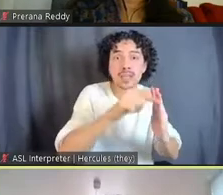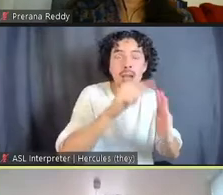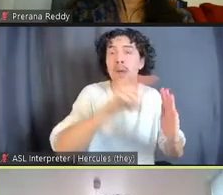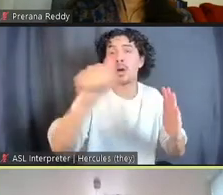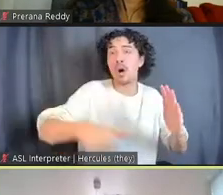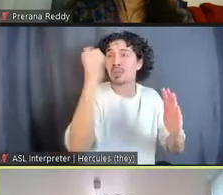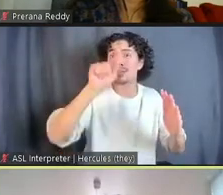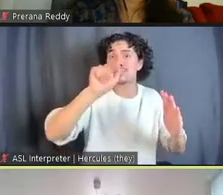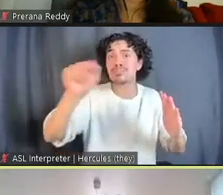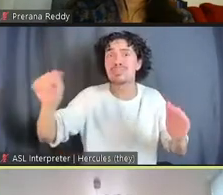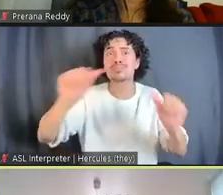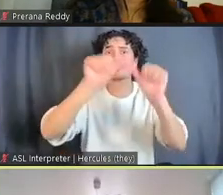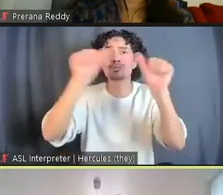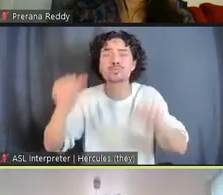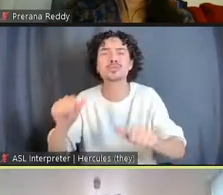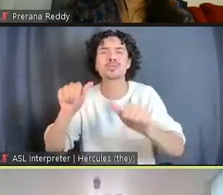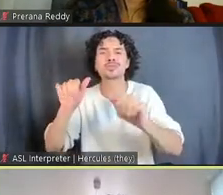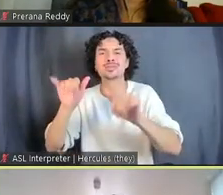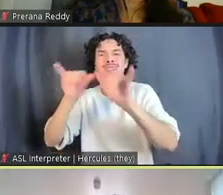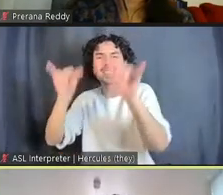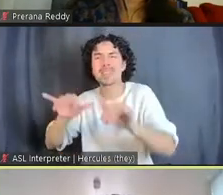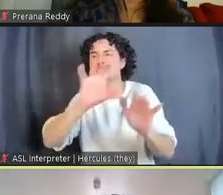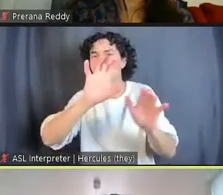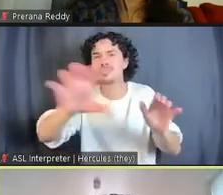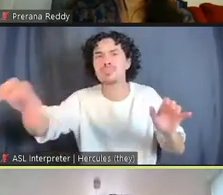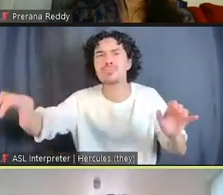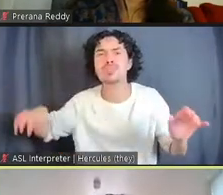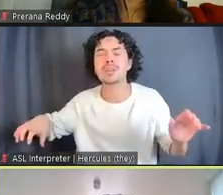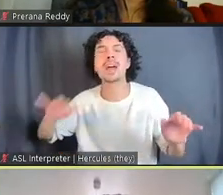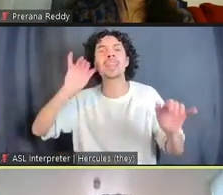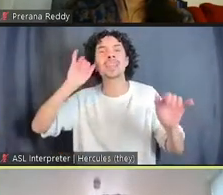infrastructure as a way of anchoring restorative justice as a practice.